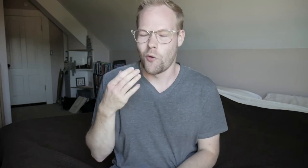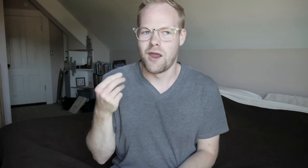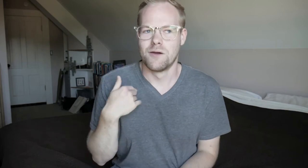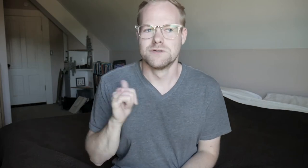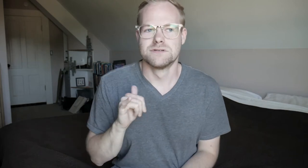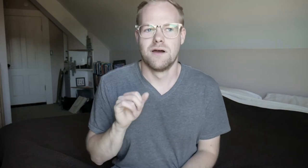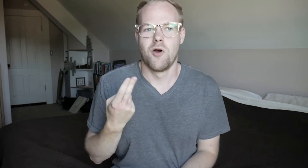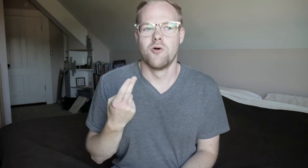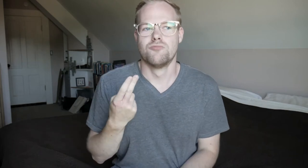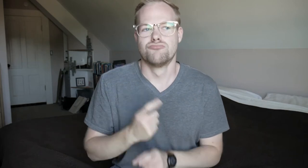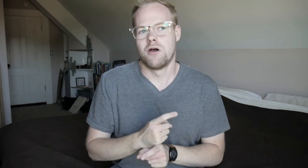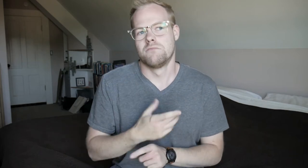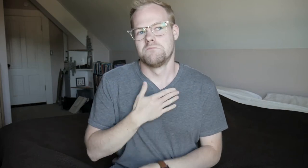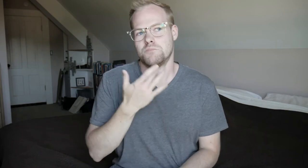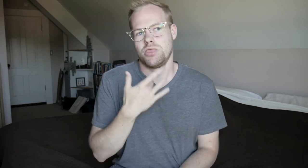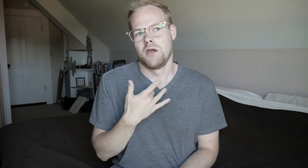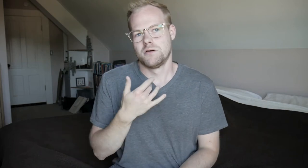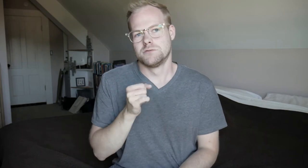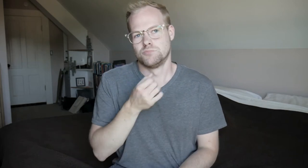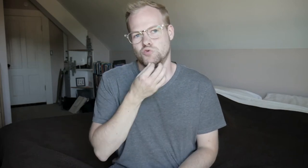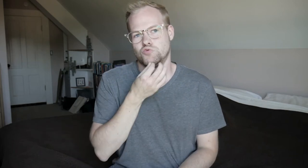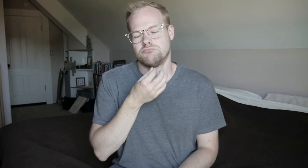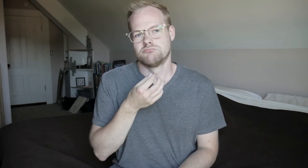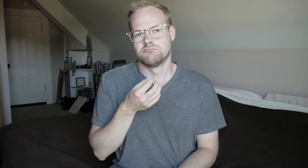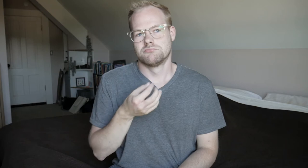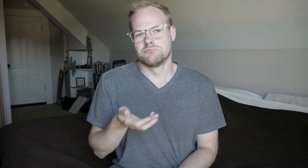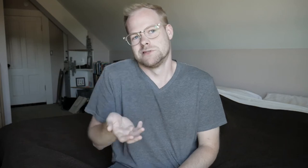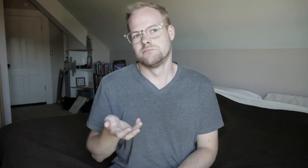And I was like, oh, right, my birthday is soon. Eh.